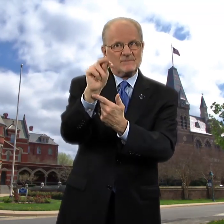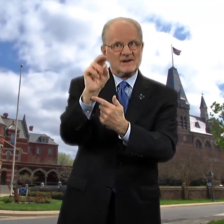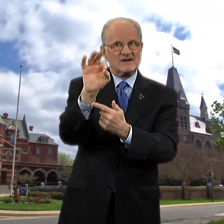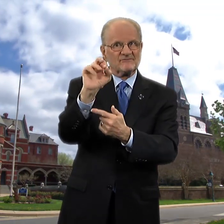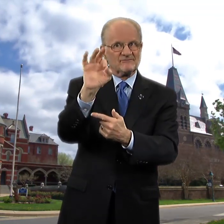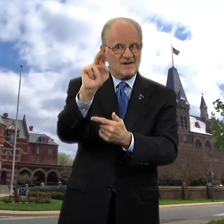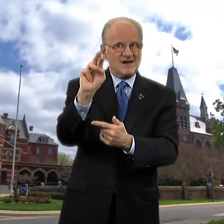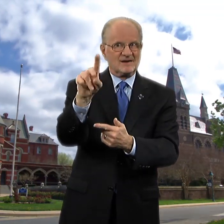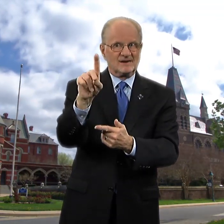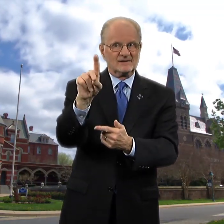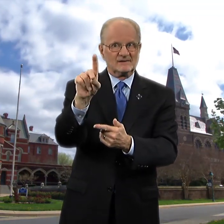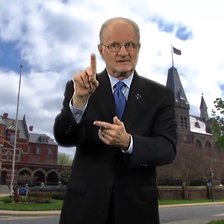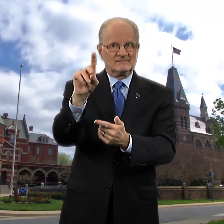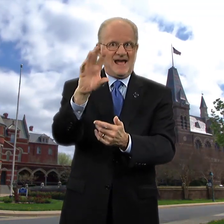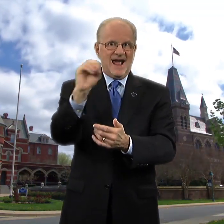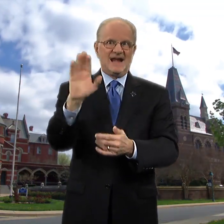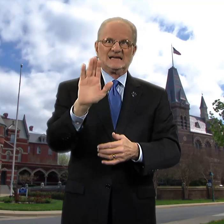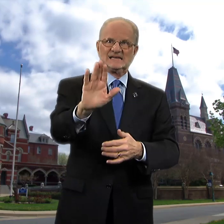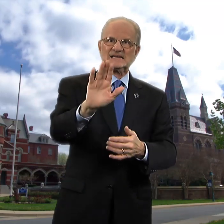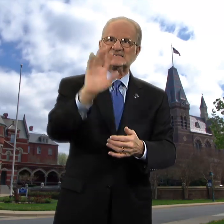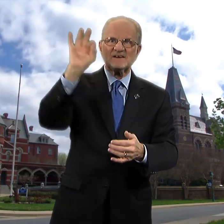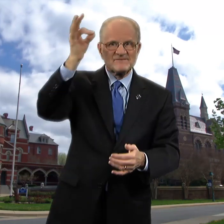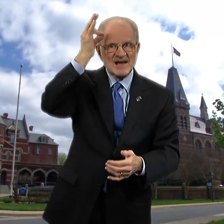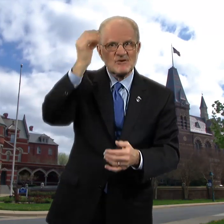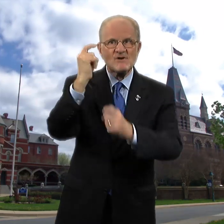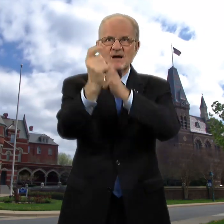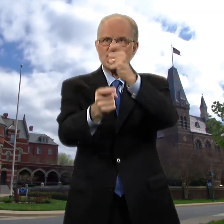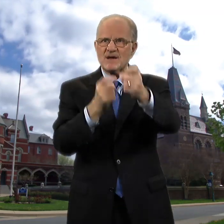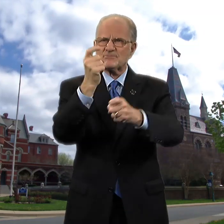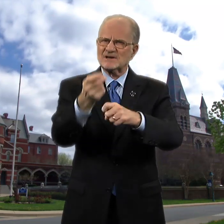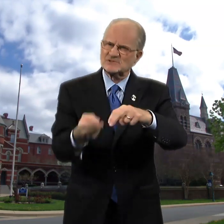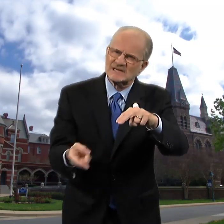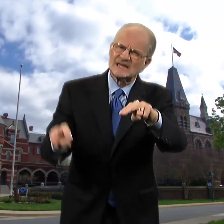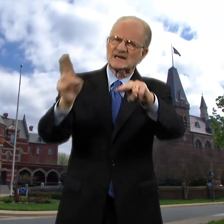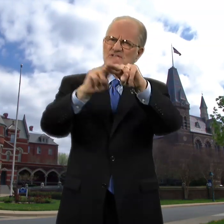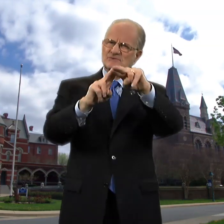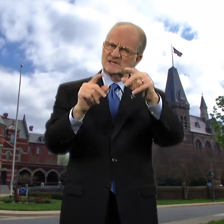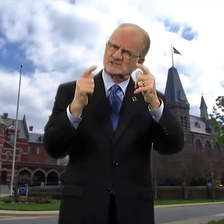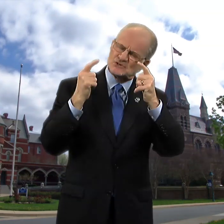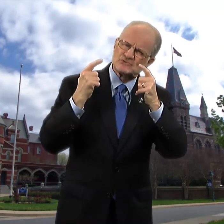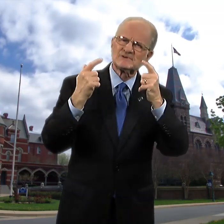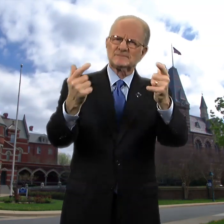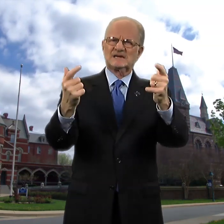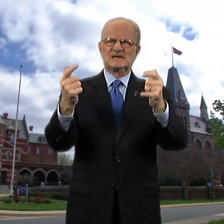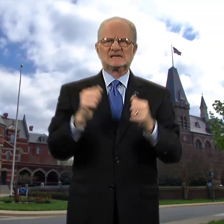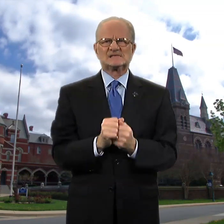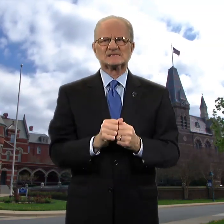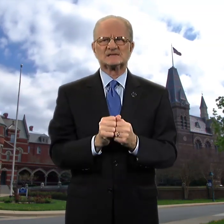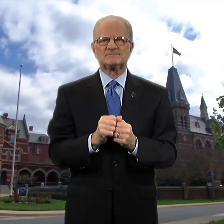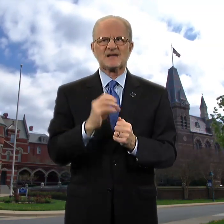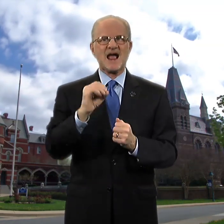and its federal appropriation increased tremendously,